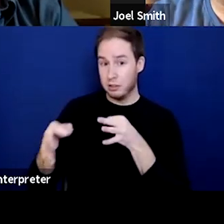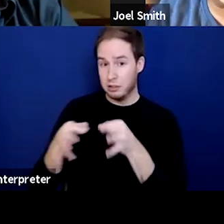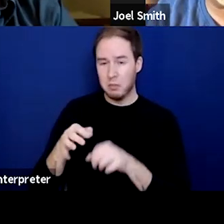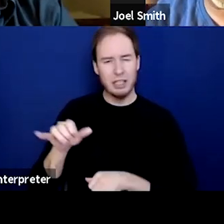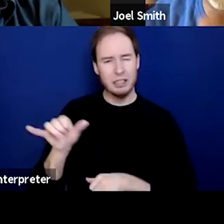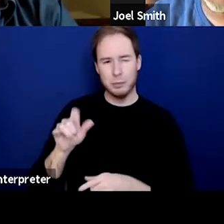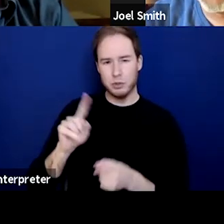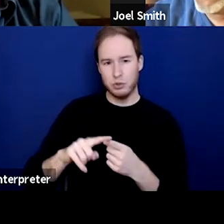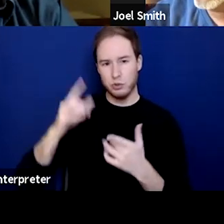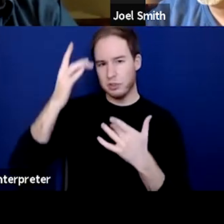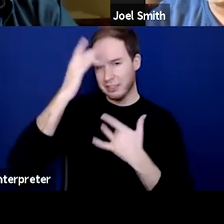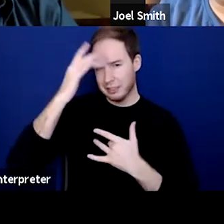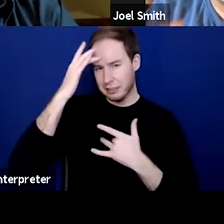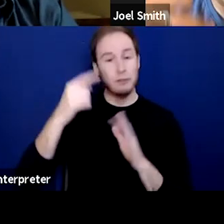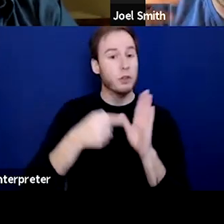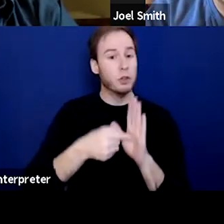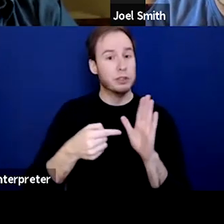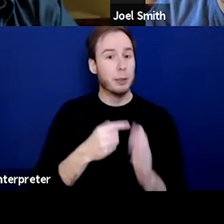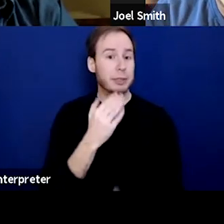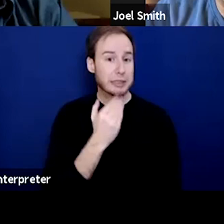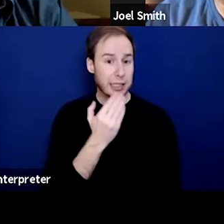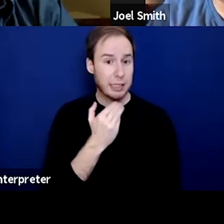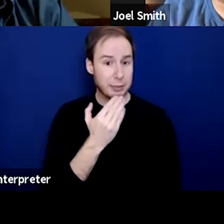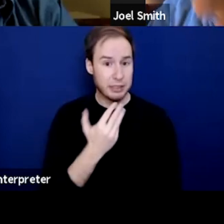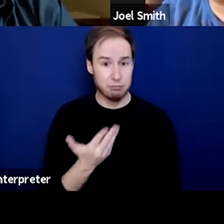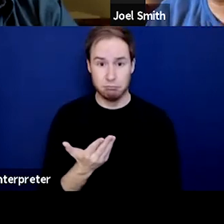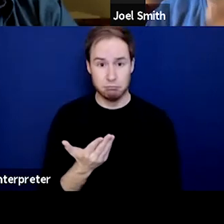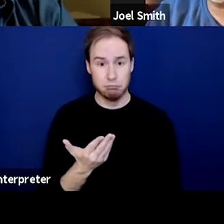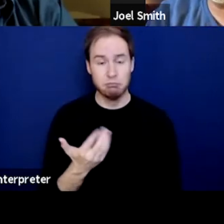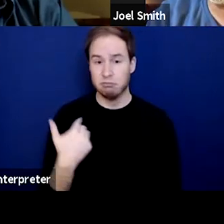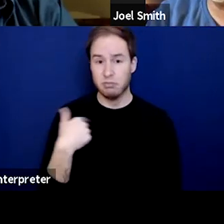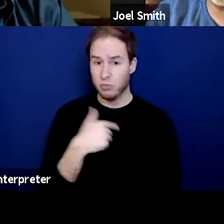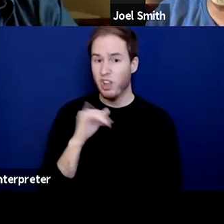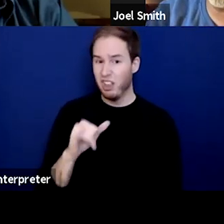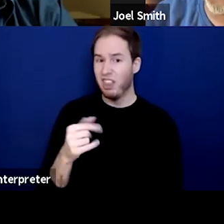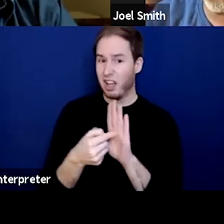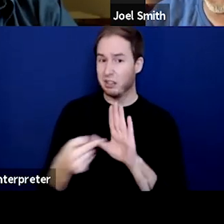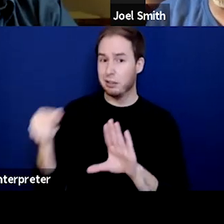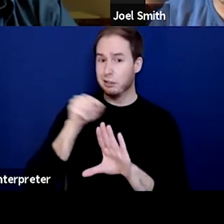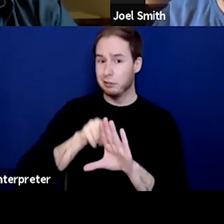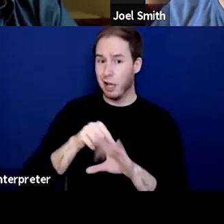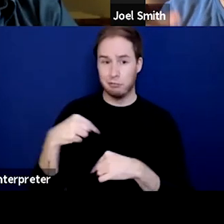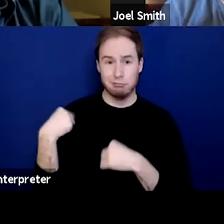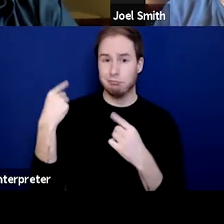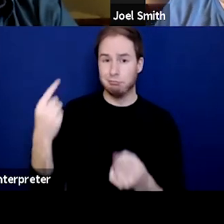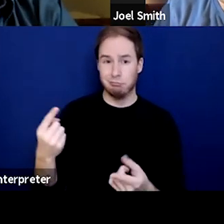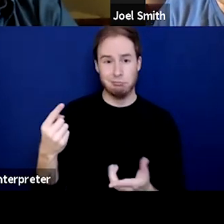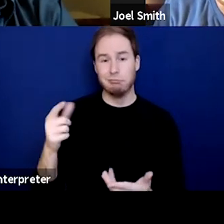let's just say you had diabetes. And we used to use this analogy all the time. And hey, you have diabetes,